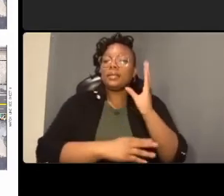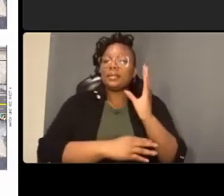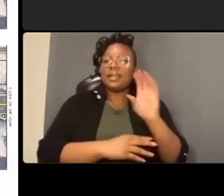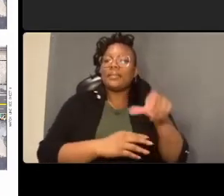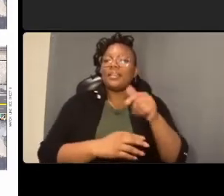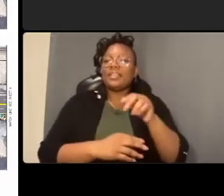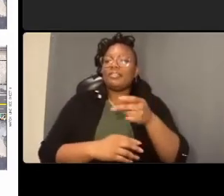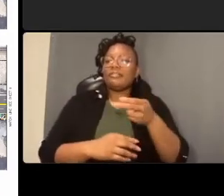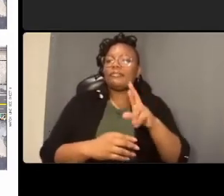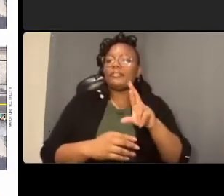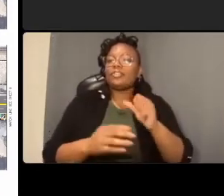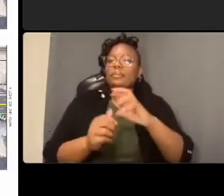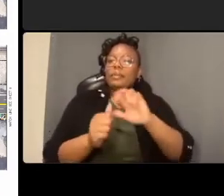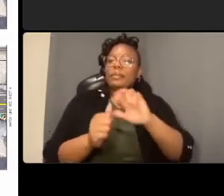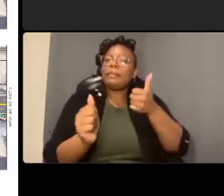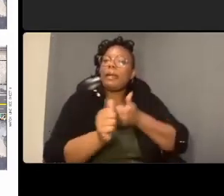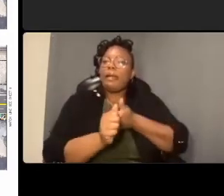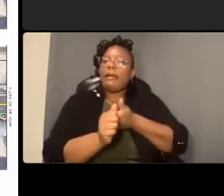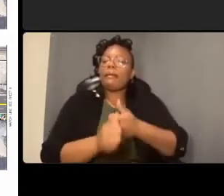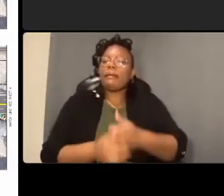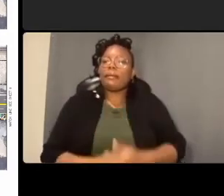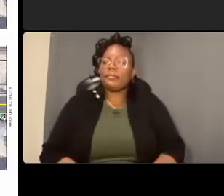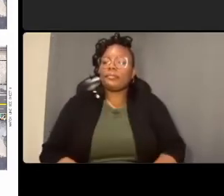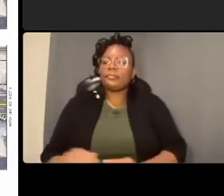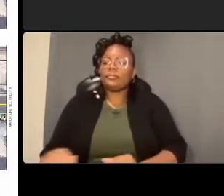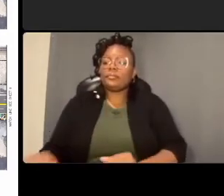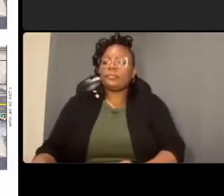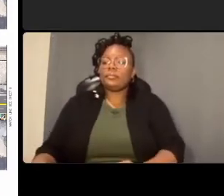the next question will the car lanes be narrower than they are now